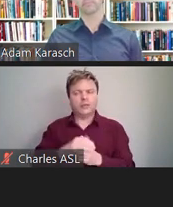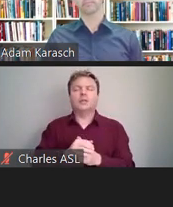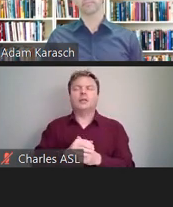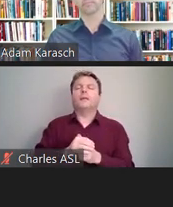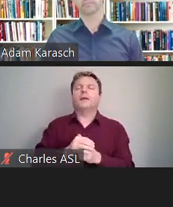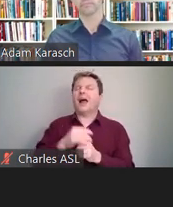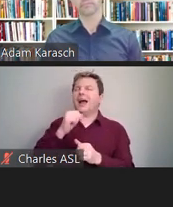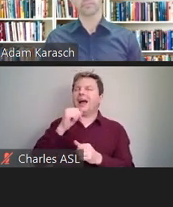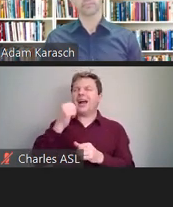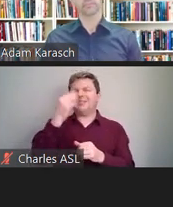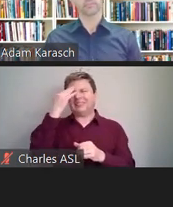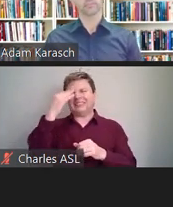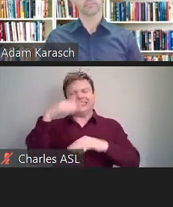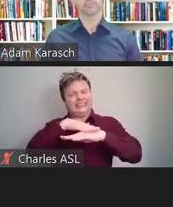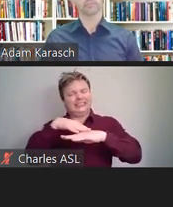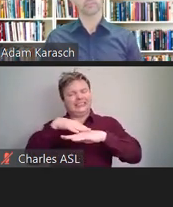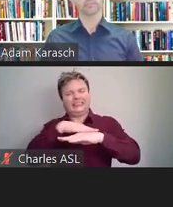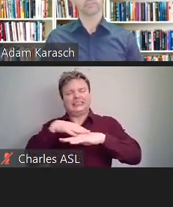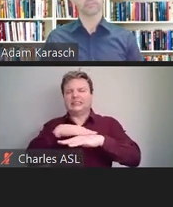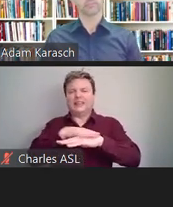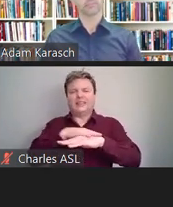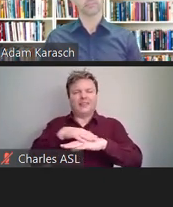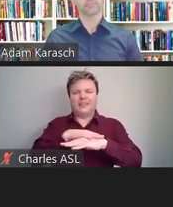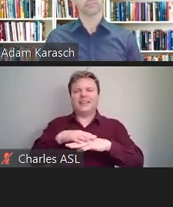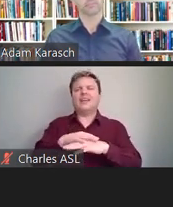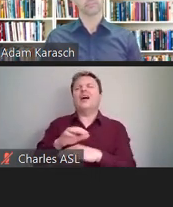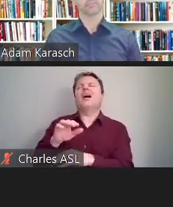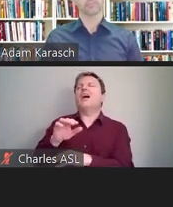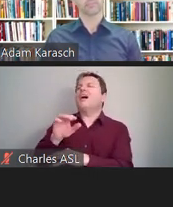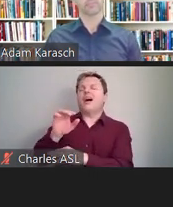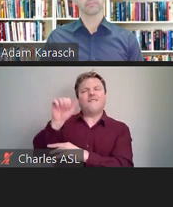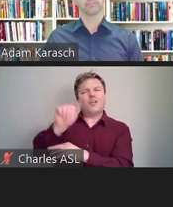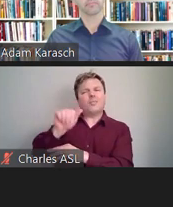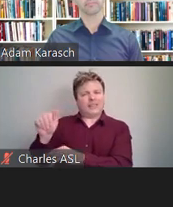the affirmative action programs, and some of you who deal with federal contracts under FAR--